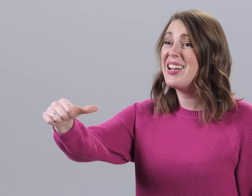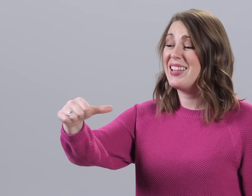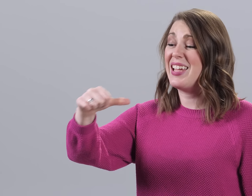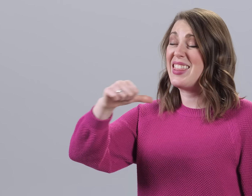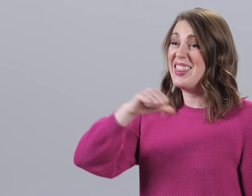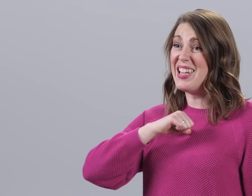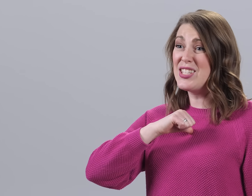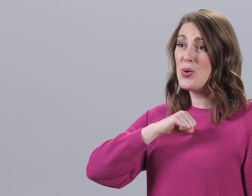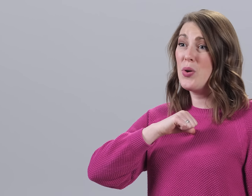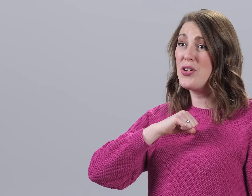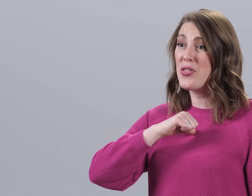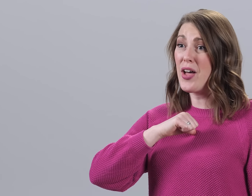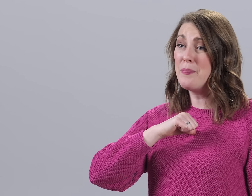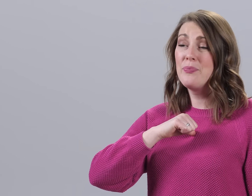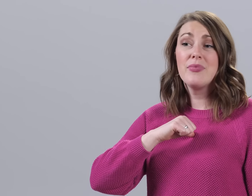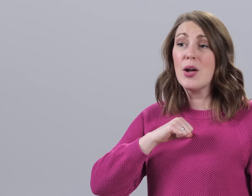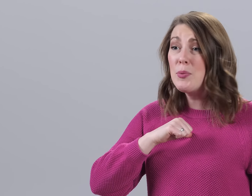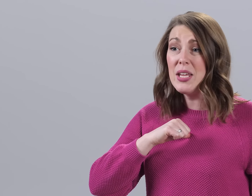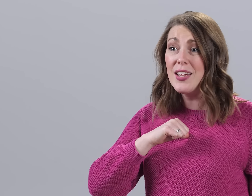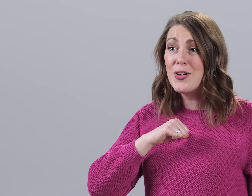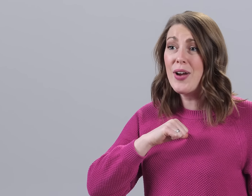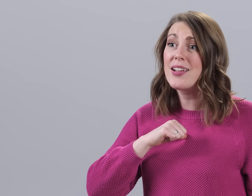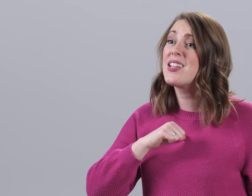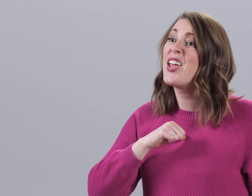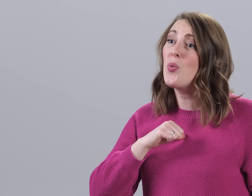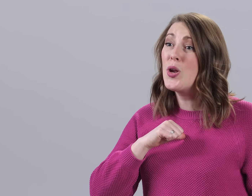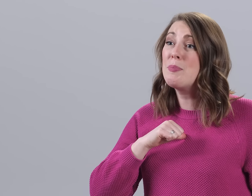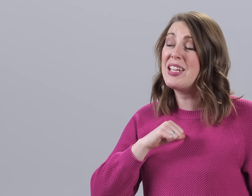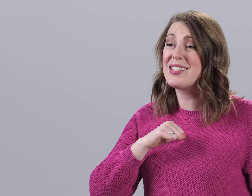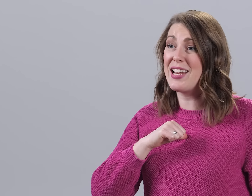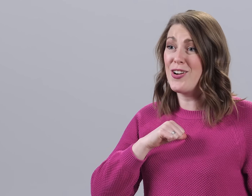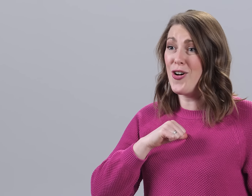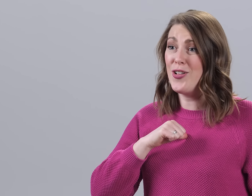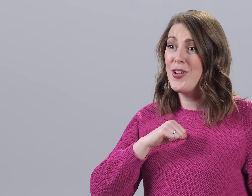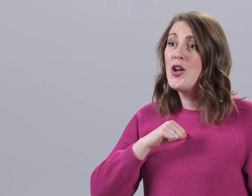it like this with your thumb that would be incorrect and it wouldn't be a sign at all.